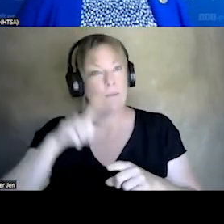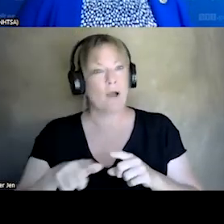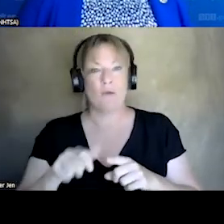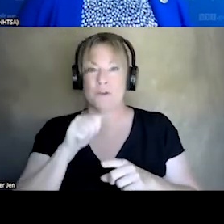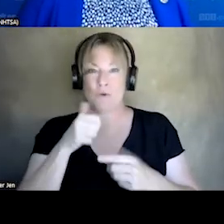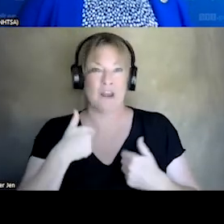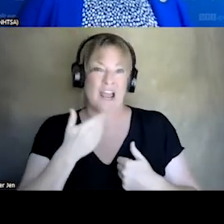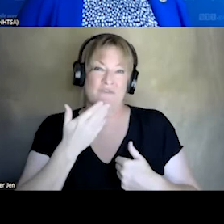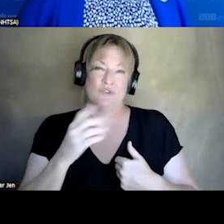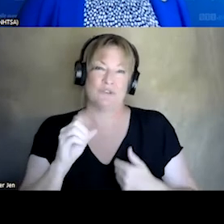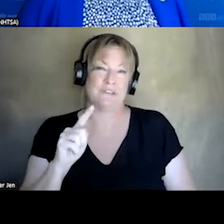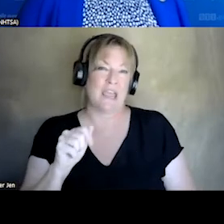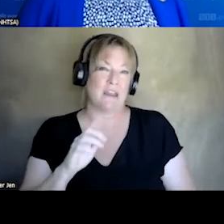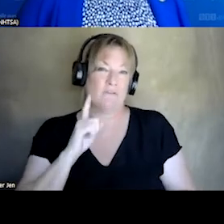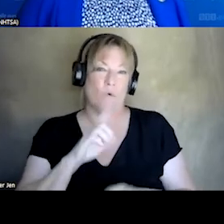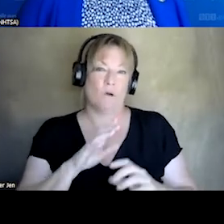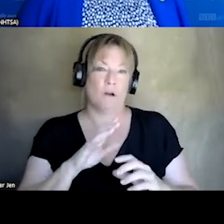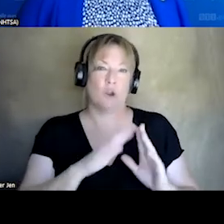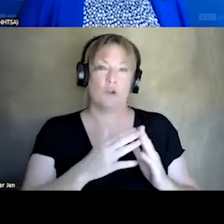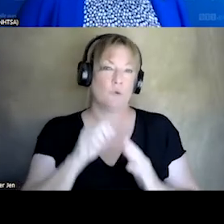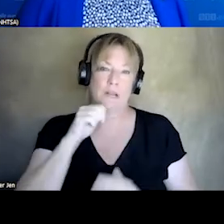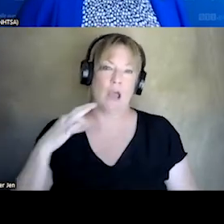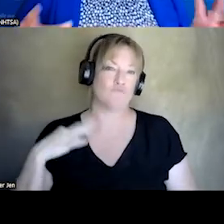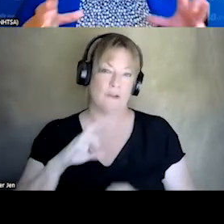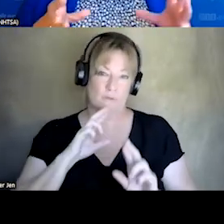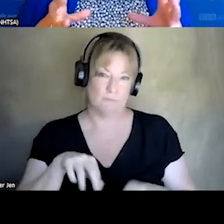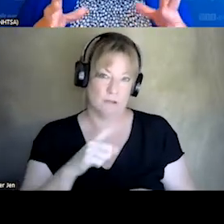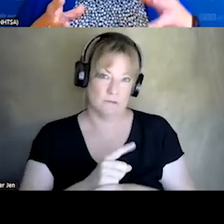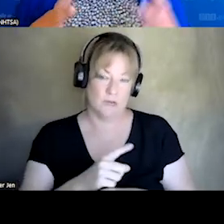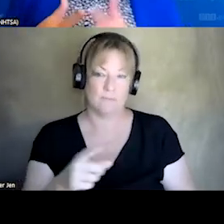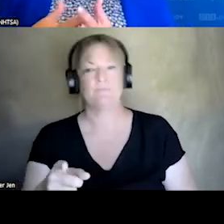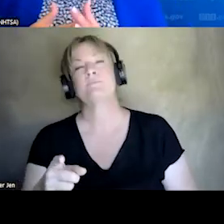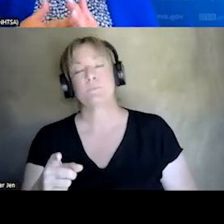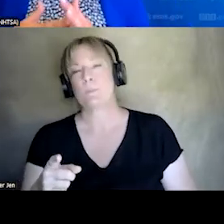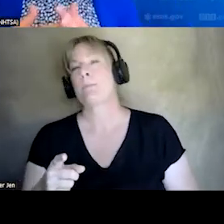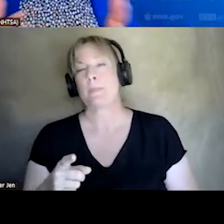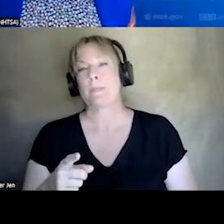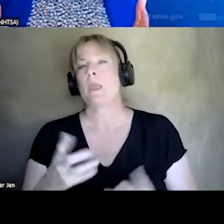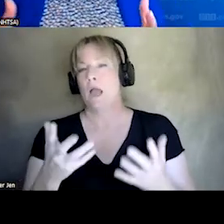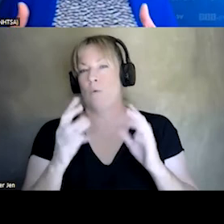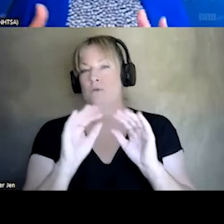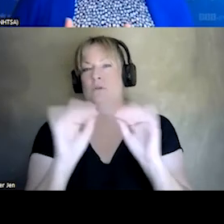DATA ON THE COMMUNITY NONPROFIT RESPONSE, CORRECT? >> WHAT I WANT TO CLARIFY IS WHEN YOU ARE